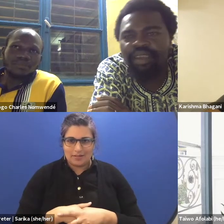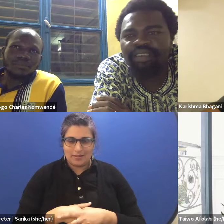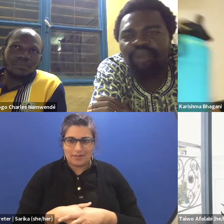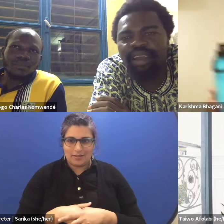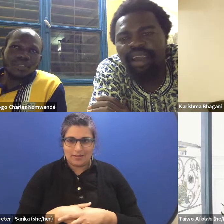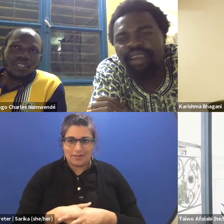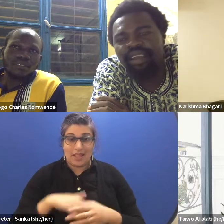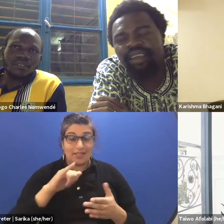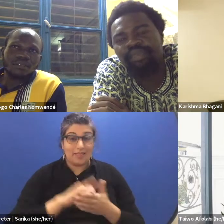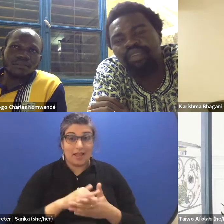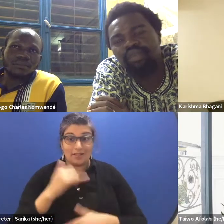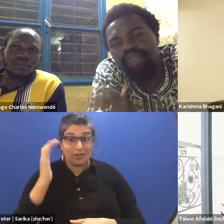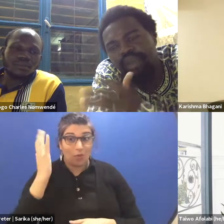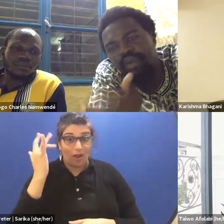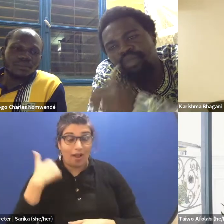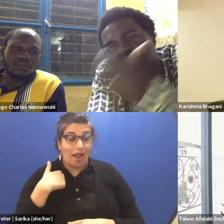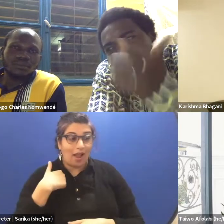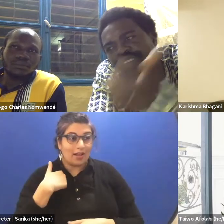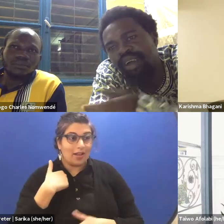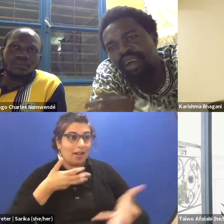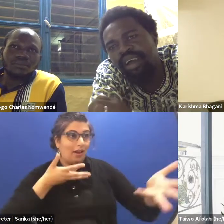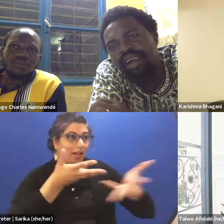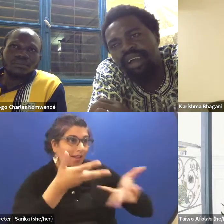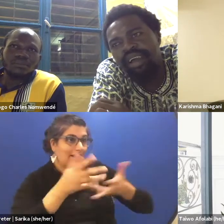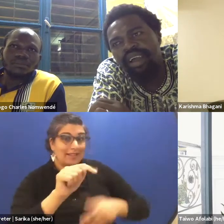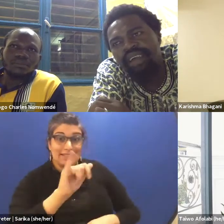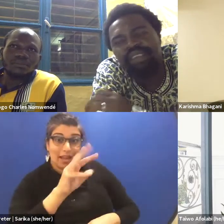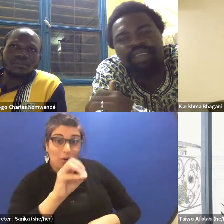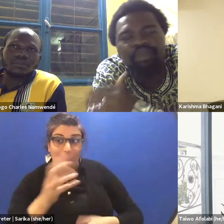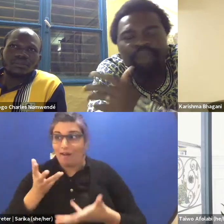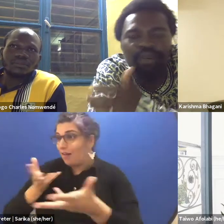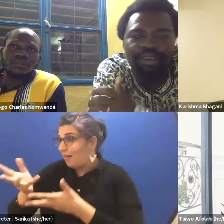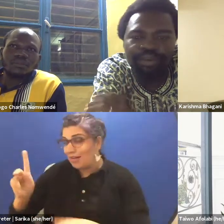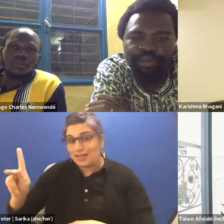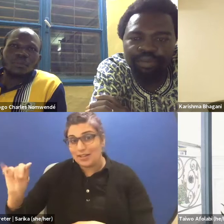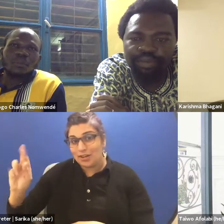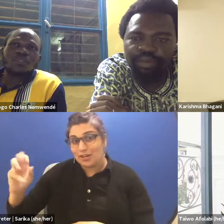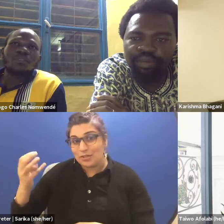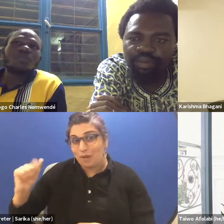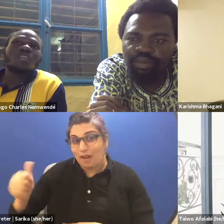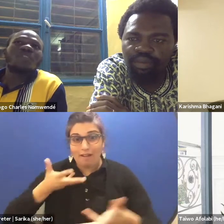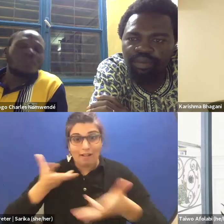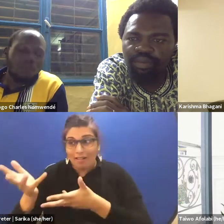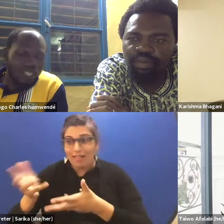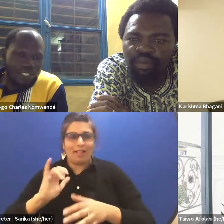That is why I can speak to Taiwo, Karishma as I speak to my brother. (Charles speaking French)